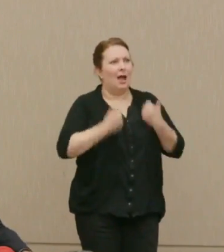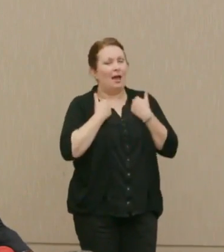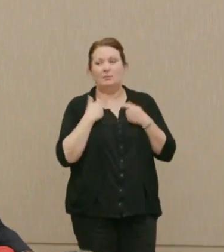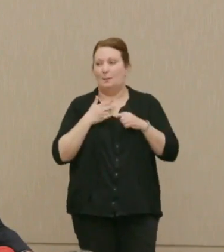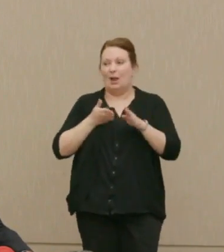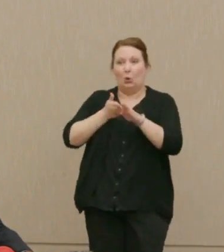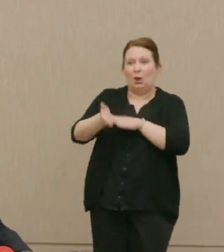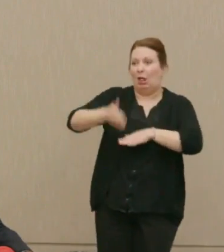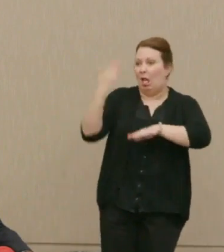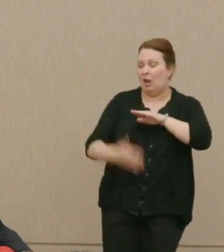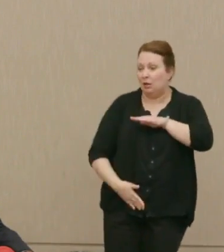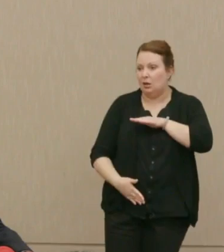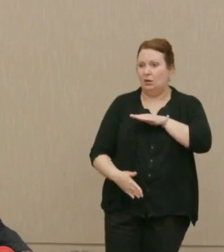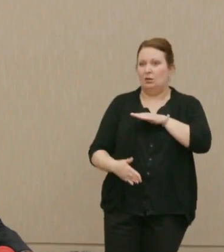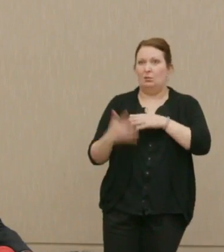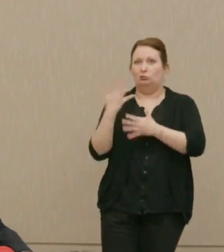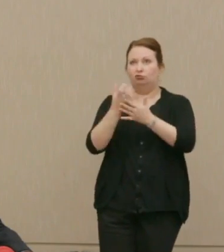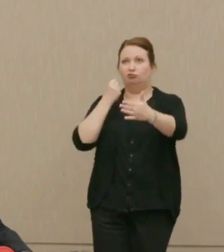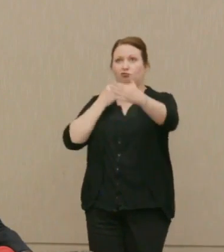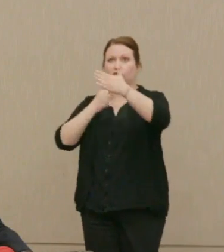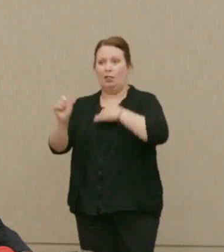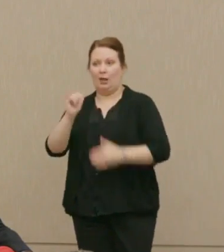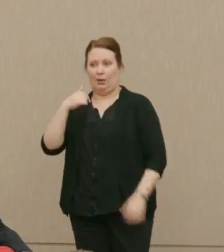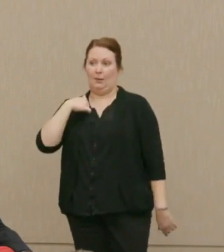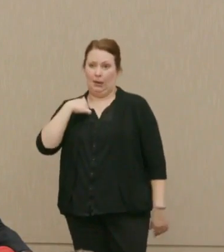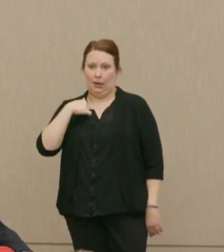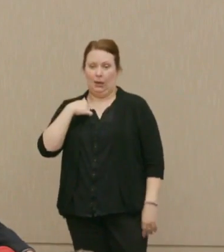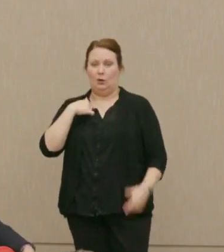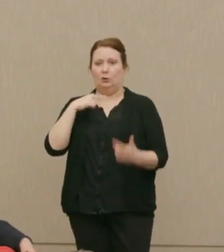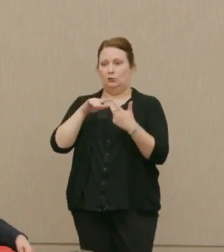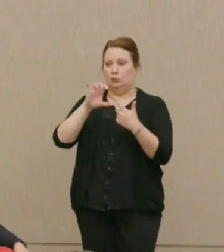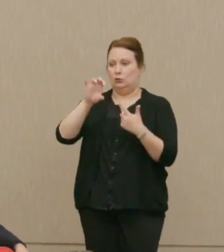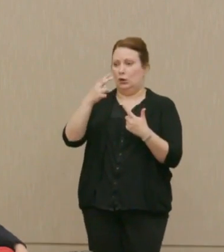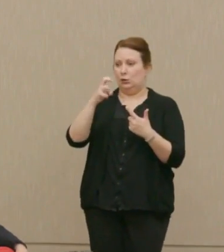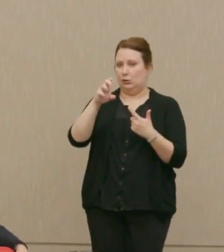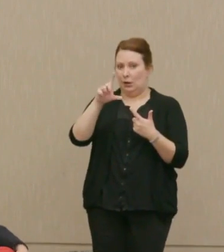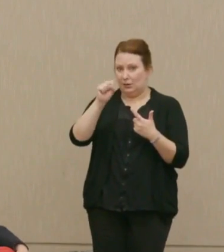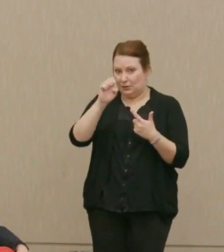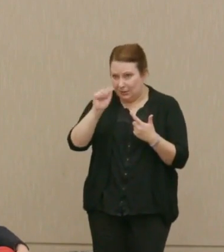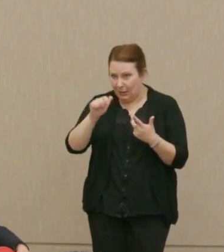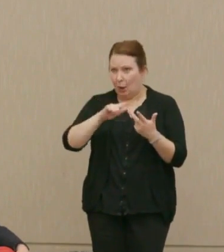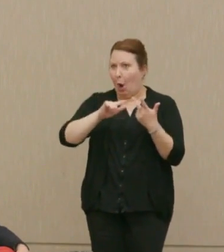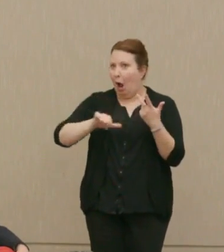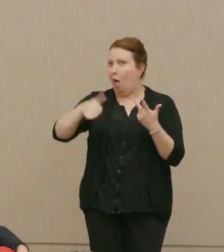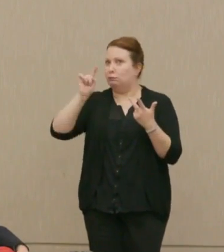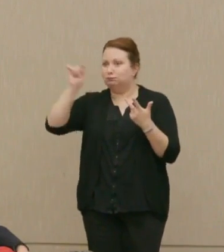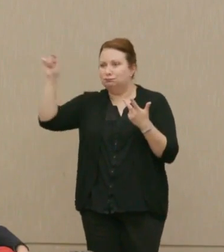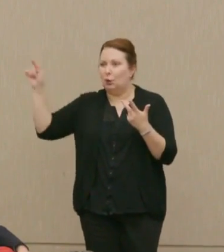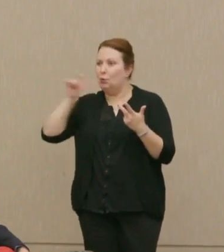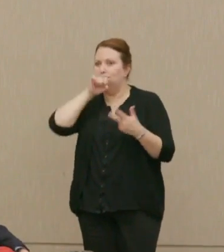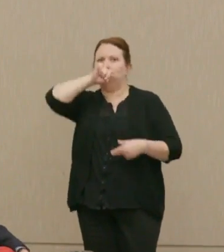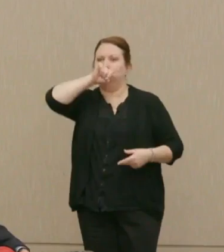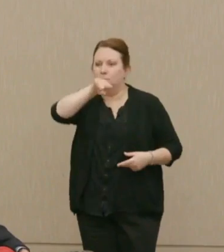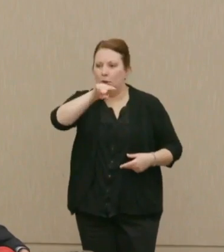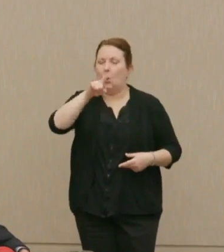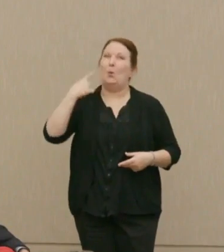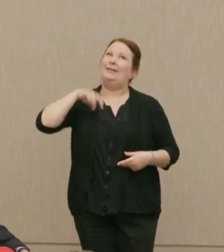and possibly face prison as I did, or Chelsea, or Ed Snowden. We need more of those.